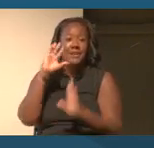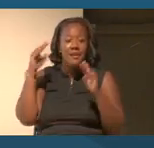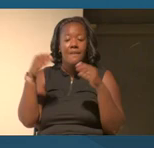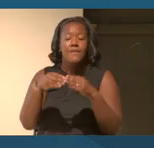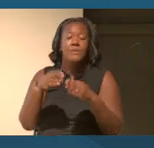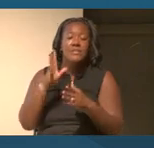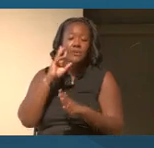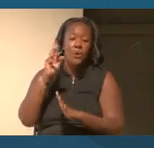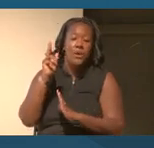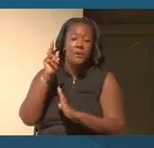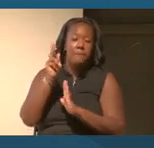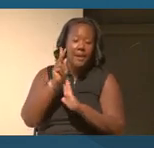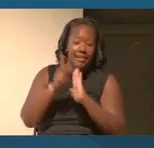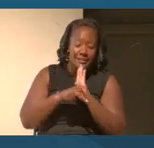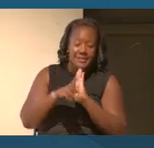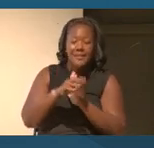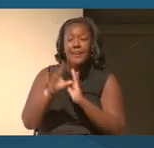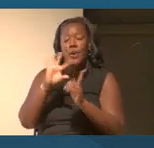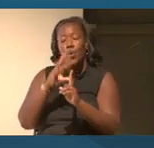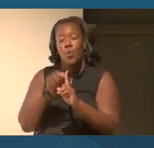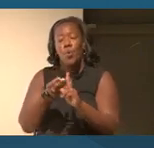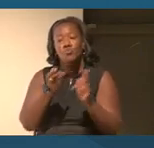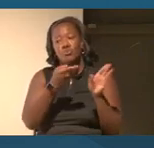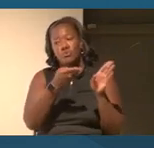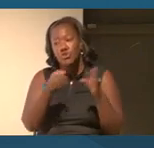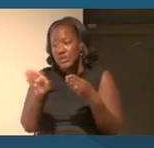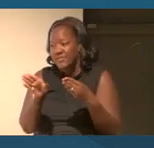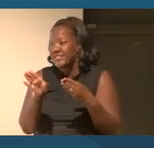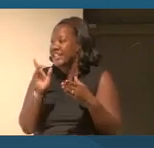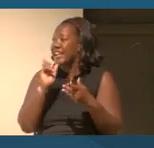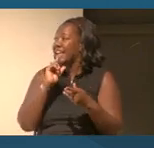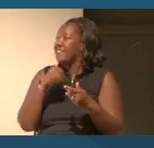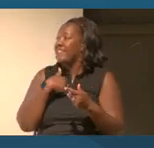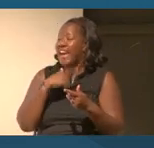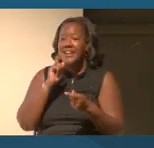cultural shifts that help to shape and inform our educational systems.